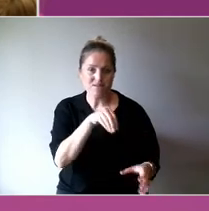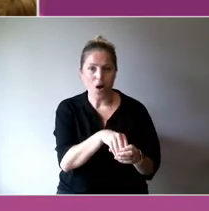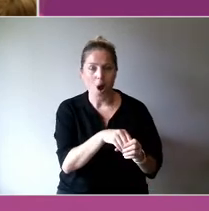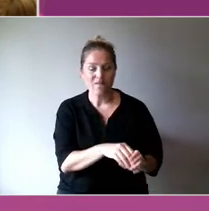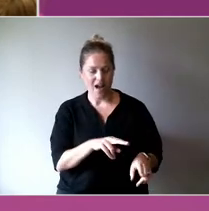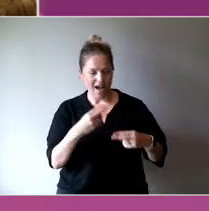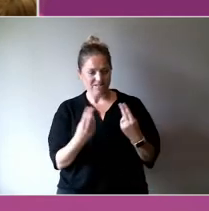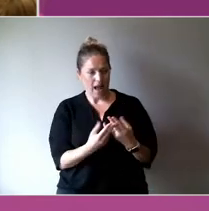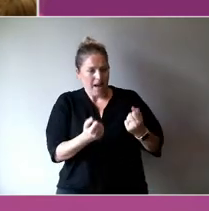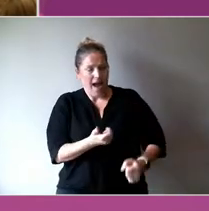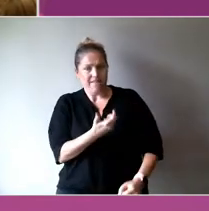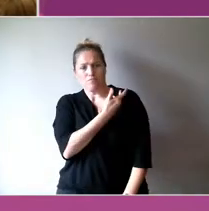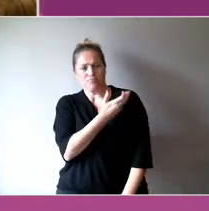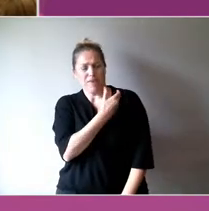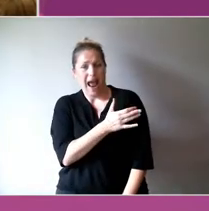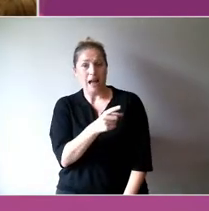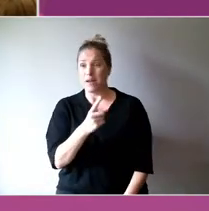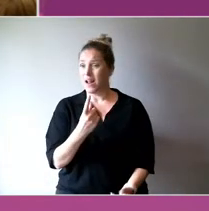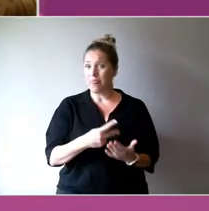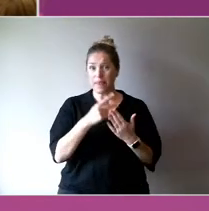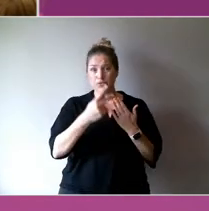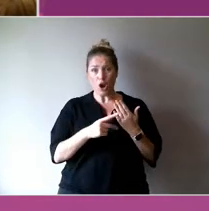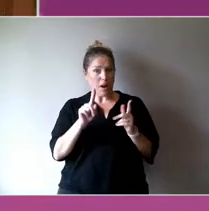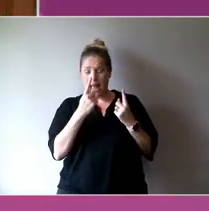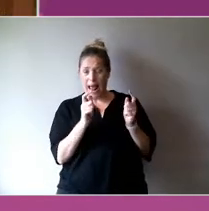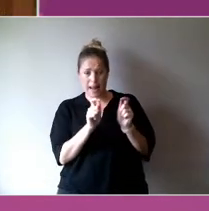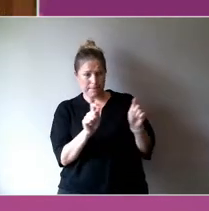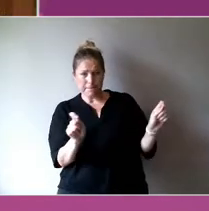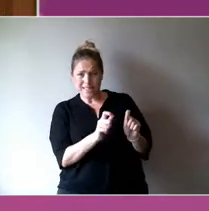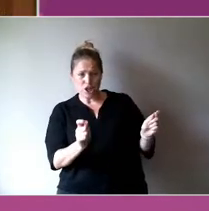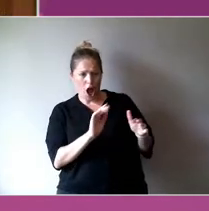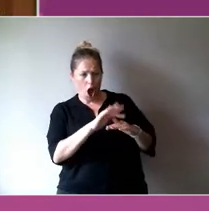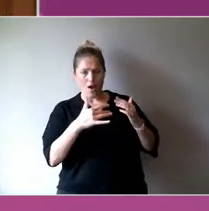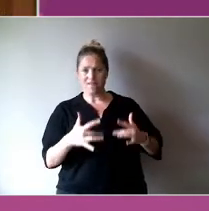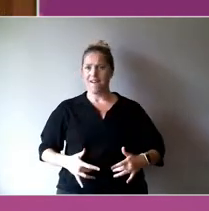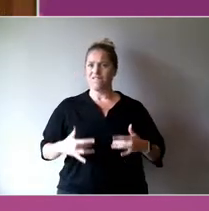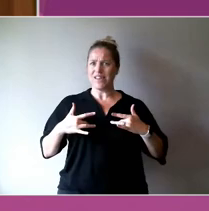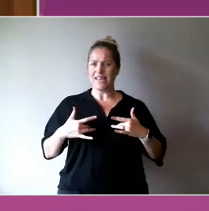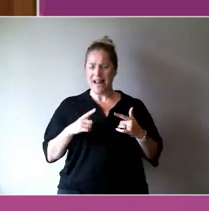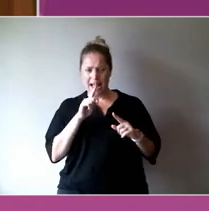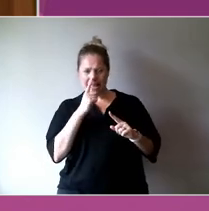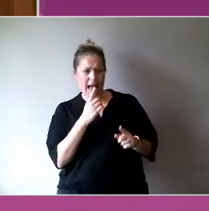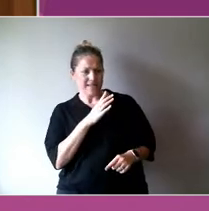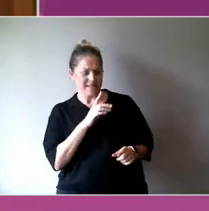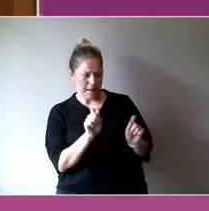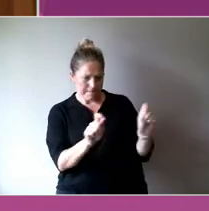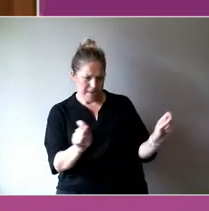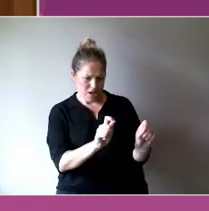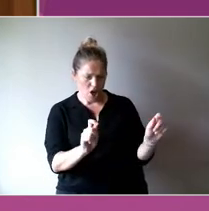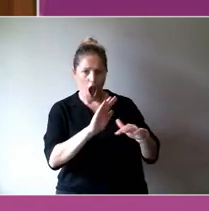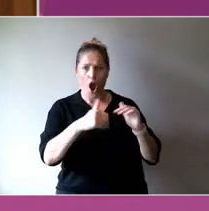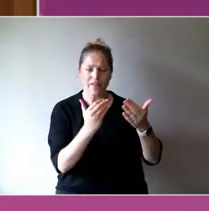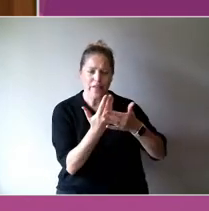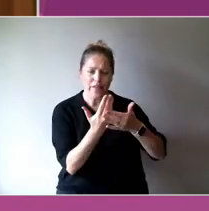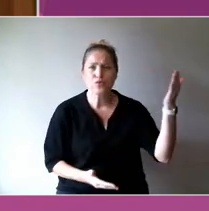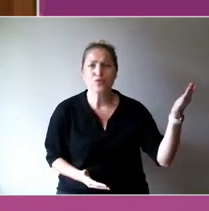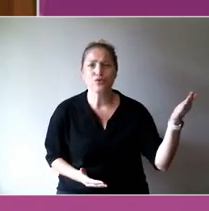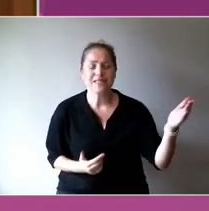had no way of measuring those things. And so, it missed them and it created a story that didn't account for what was actually happening in the community.